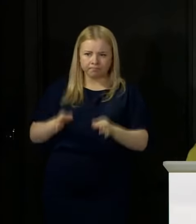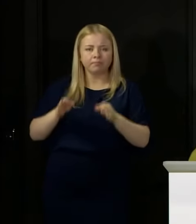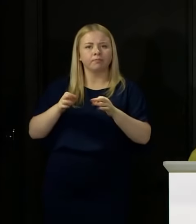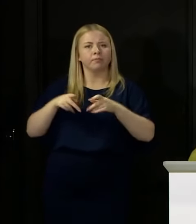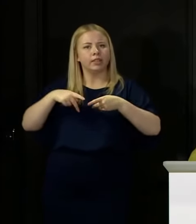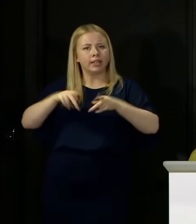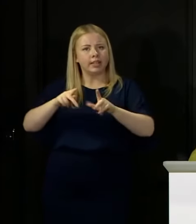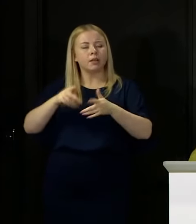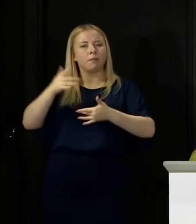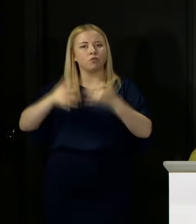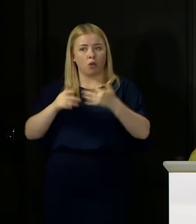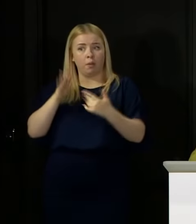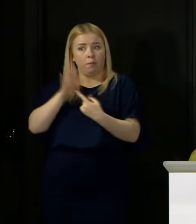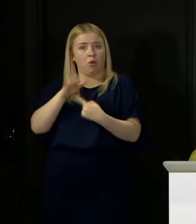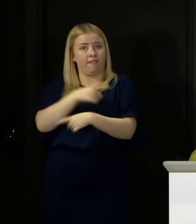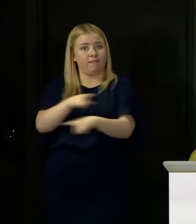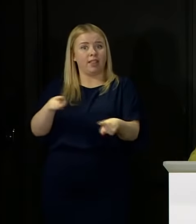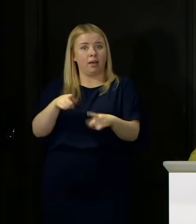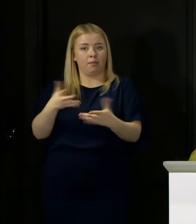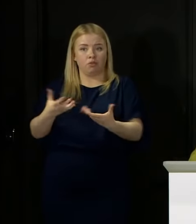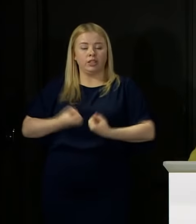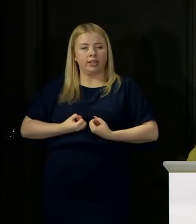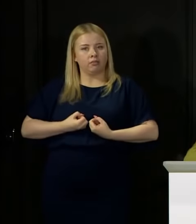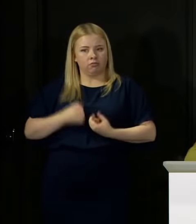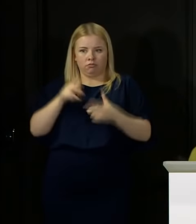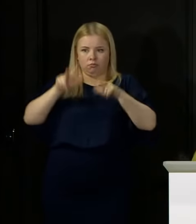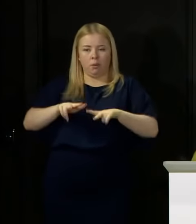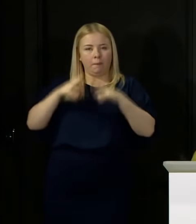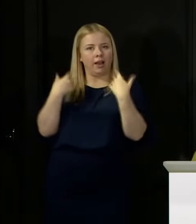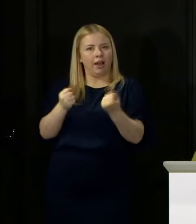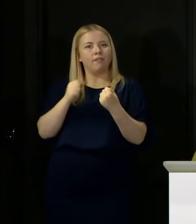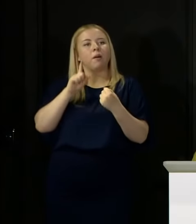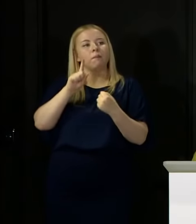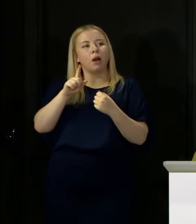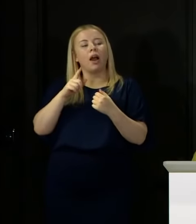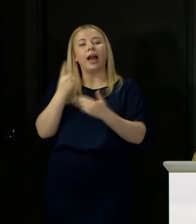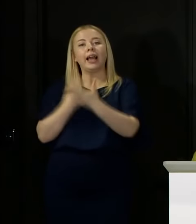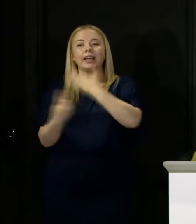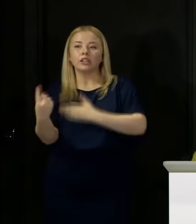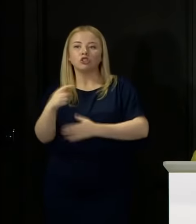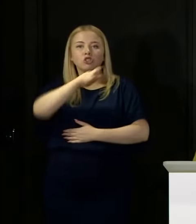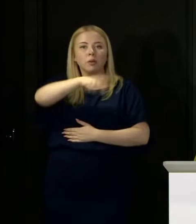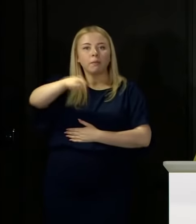But to end my contribution where I started, for every individual young person, that ability